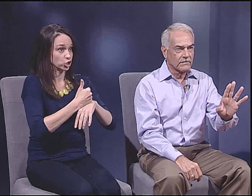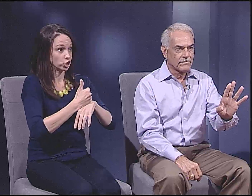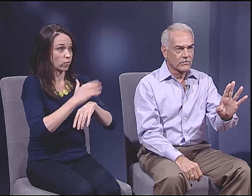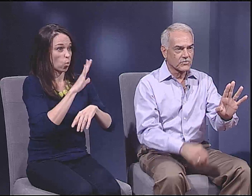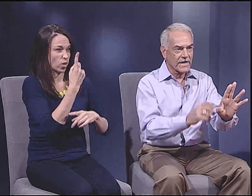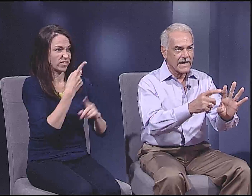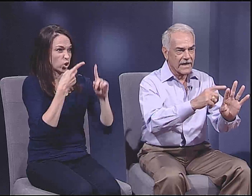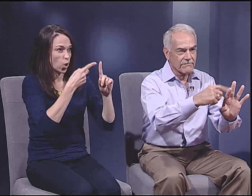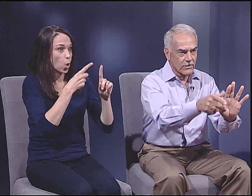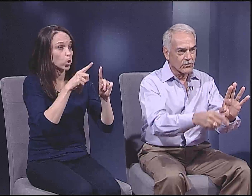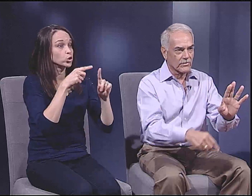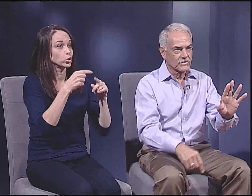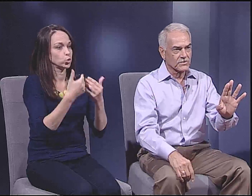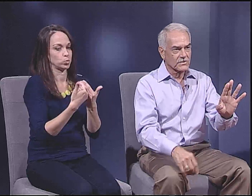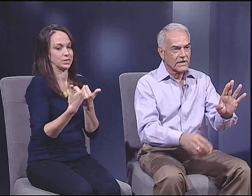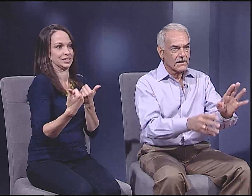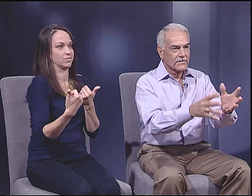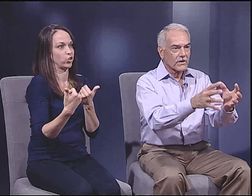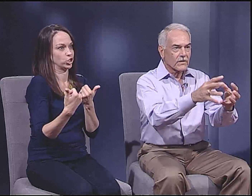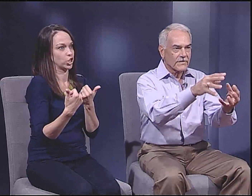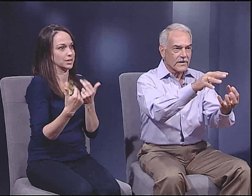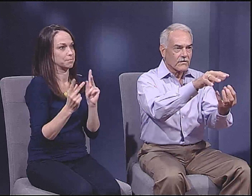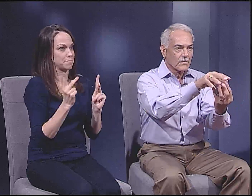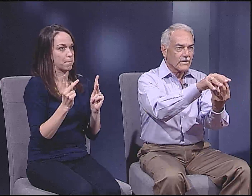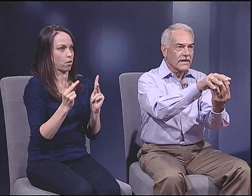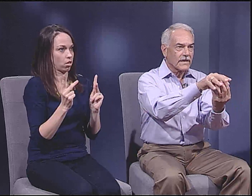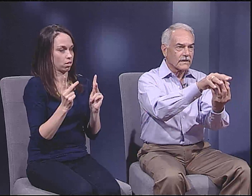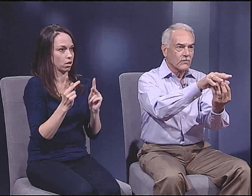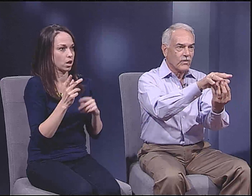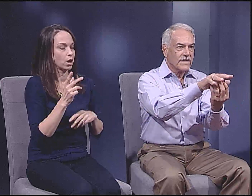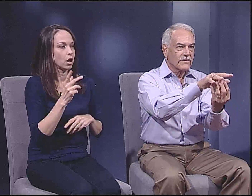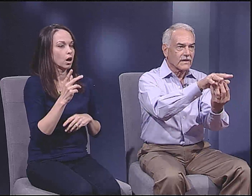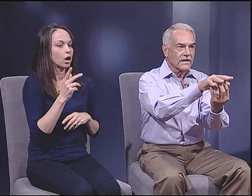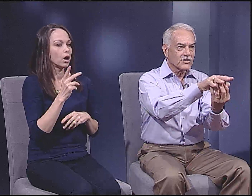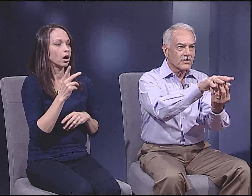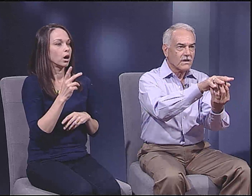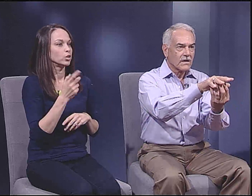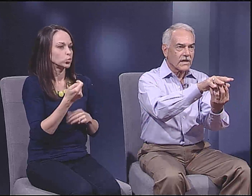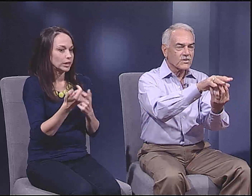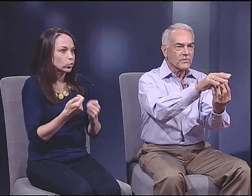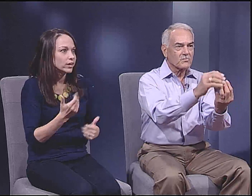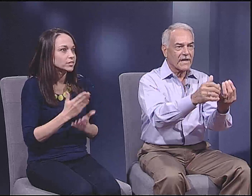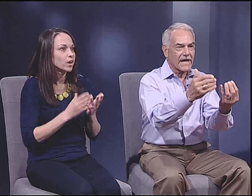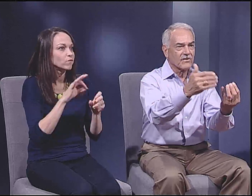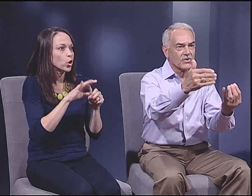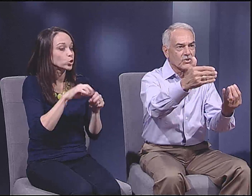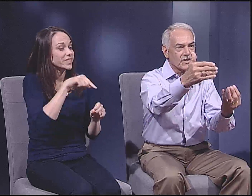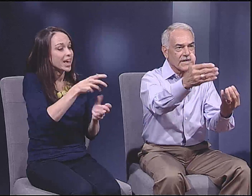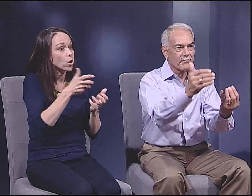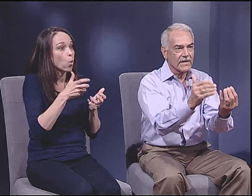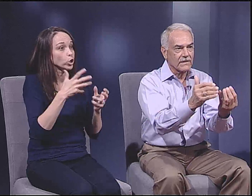voters and have voter purges. They're looking at winning the election, not so much by having a good campaign